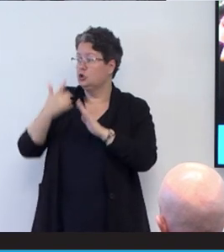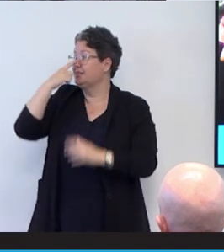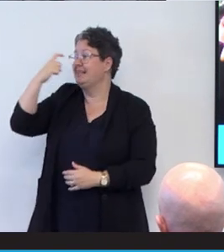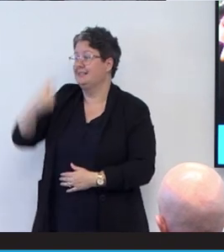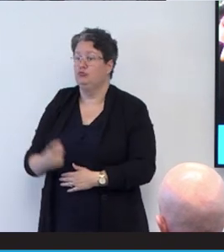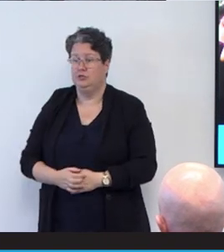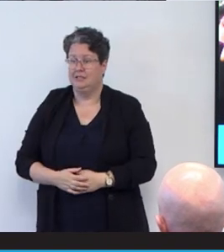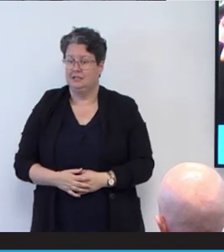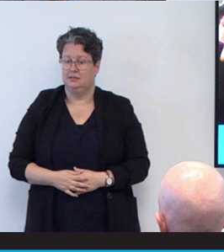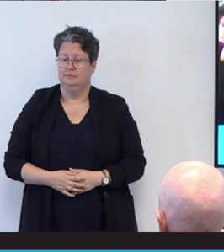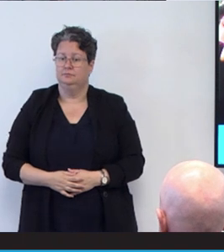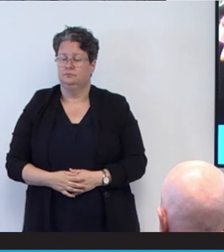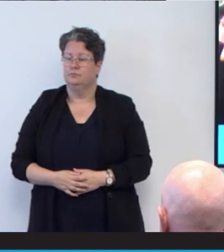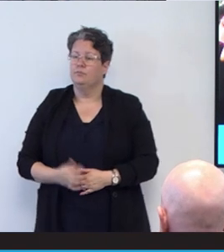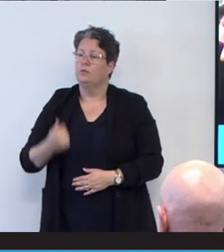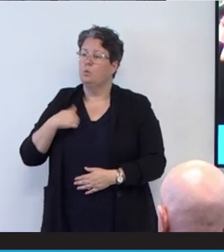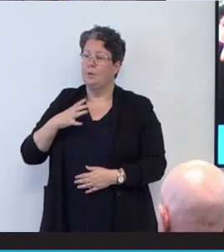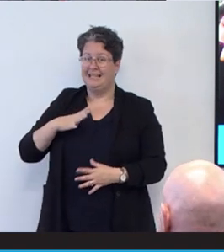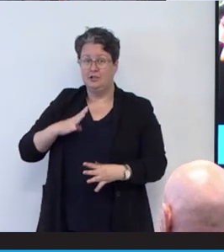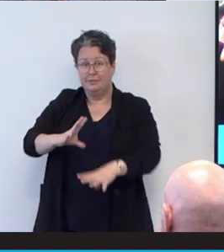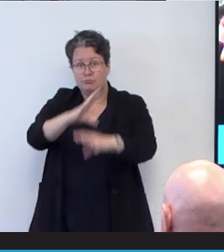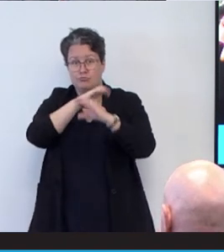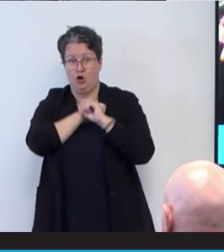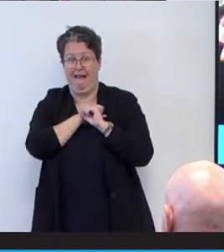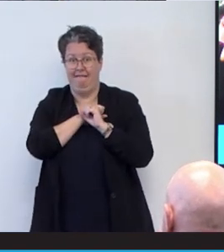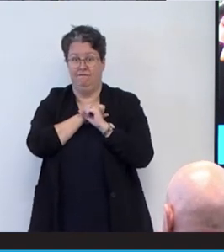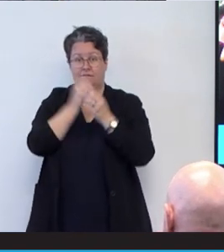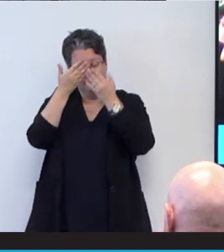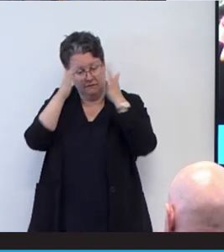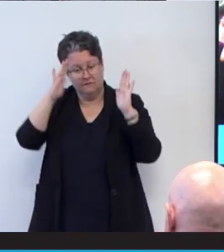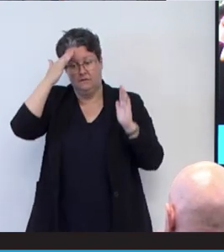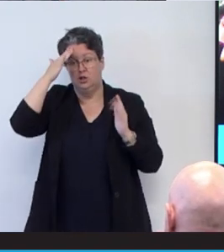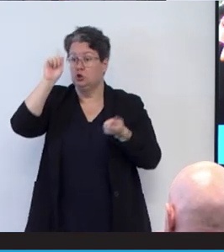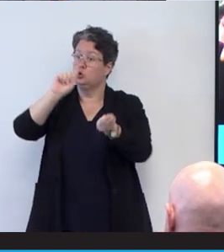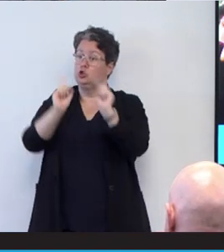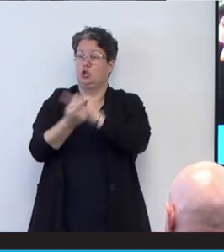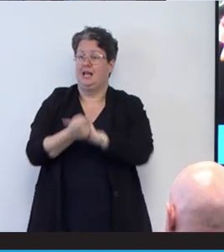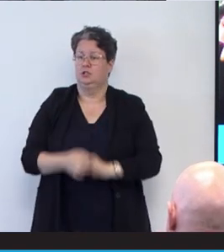We need to be brave and courageous to change things. We need people to speak up. We need